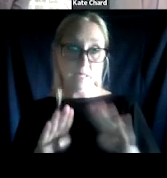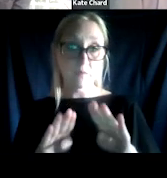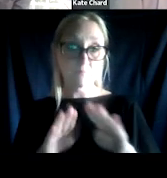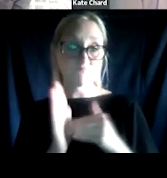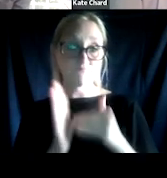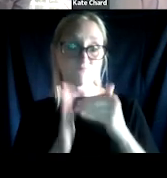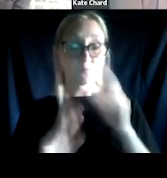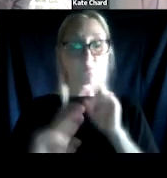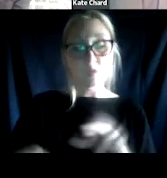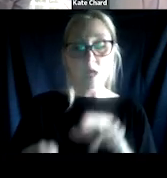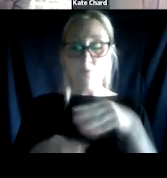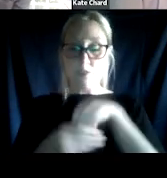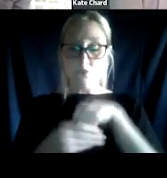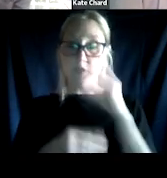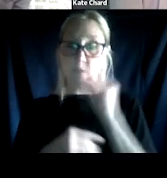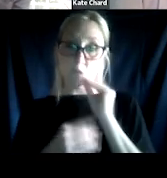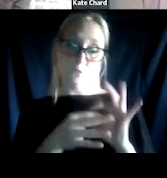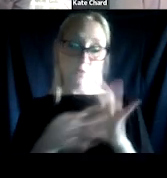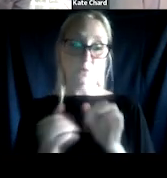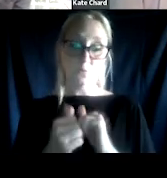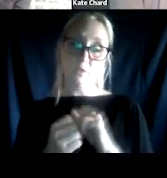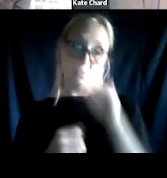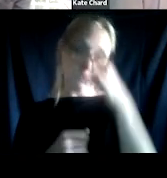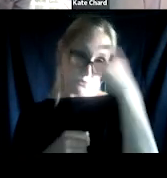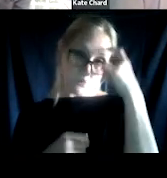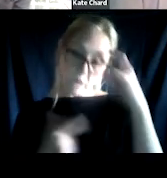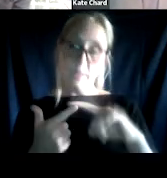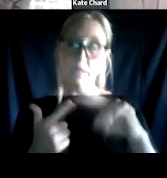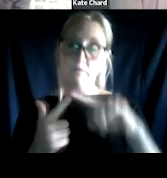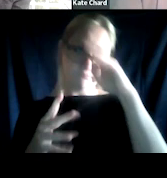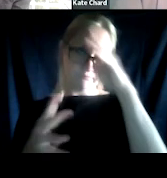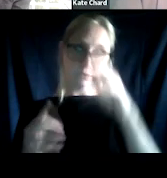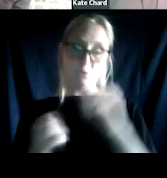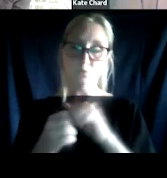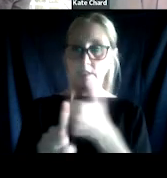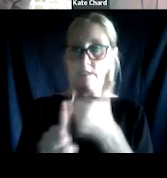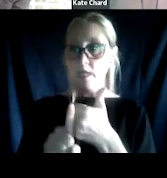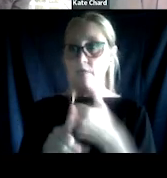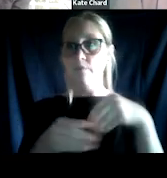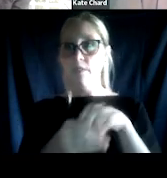to internal experience that's related to trauma and manifests itself in substance use or other kinds of co-occurring problems.